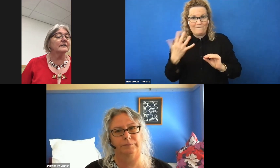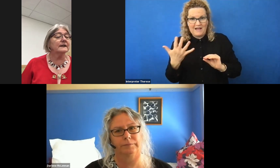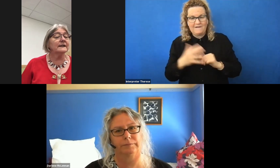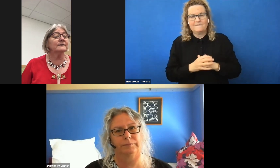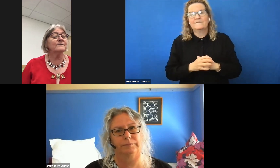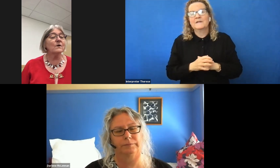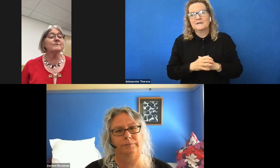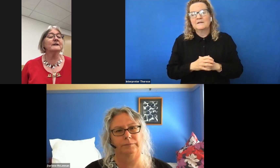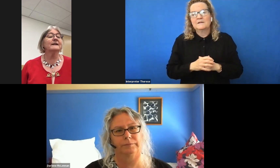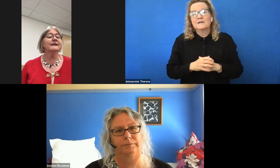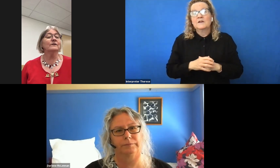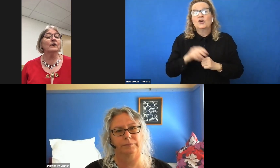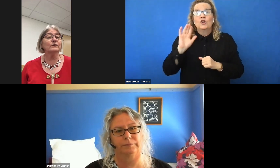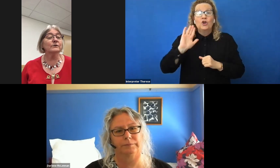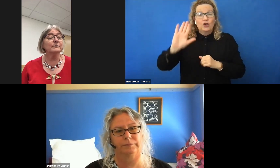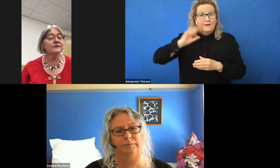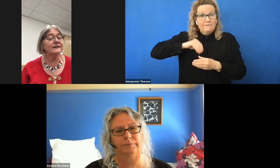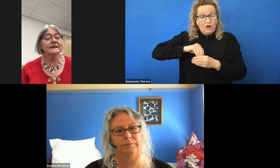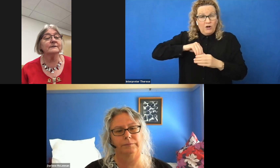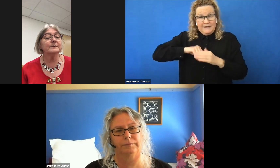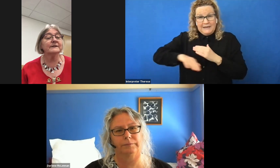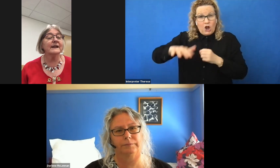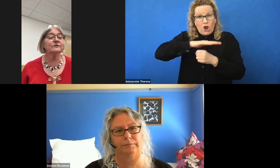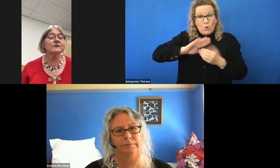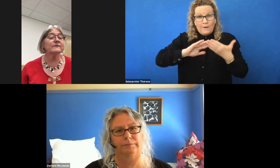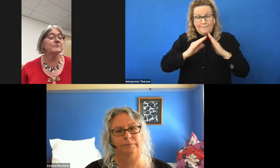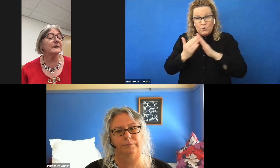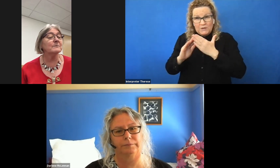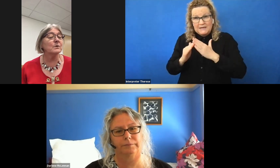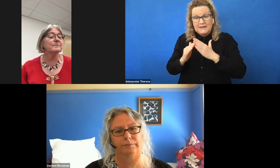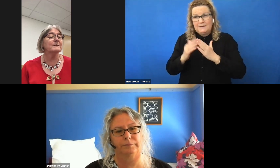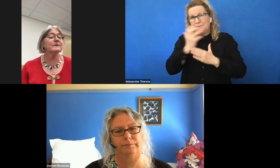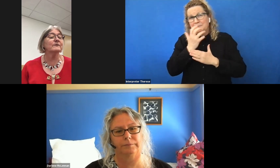Darlene's involvement in the local community is substantial, having been a Board member of